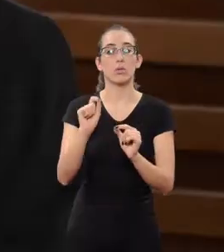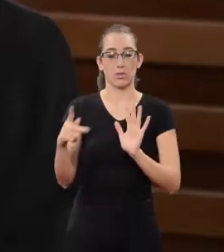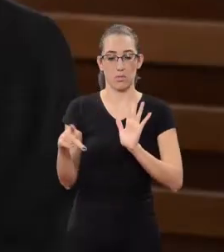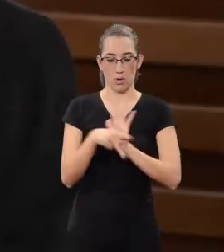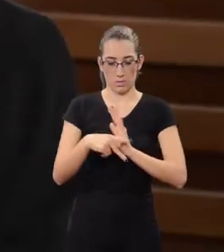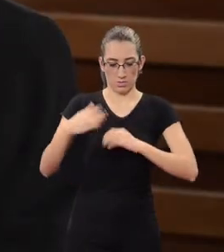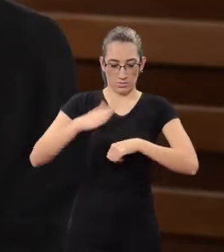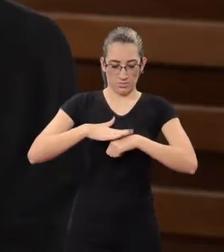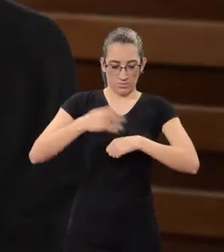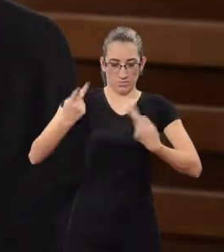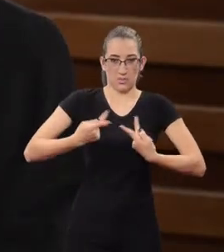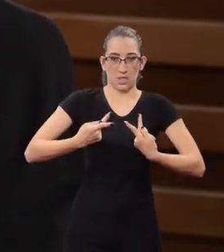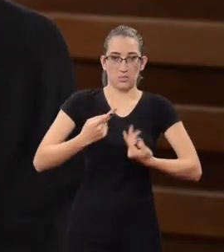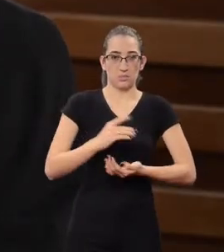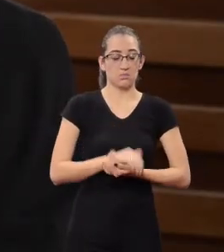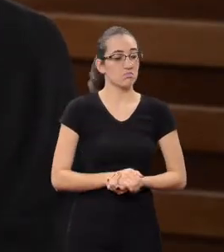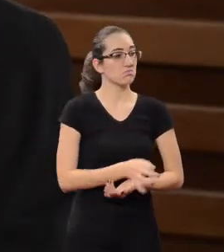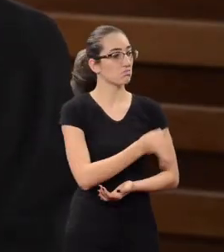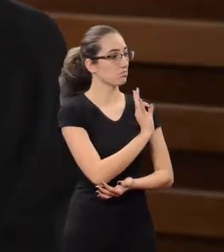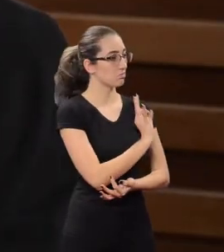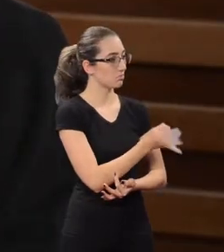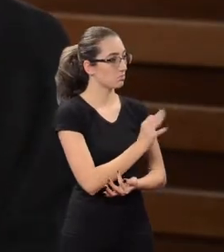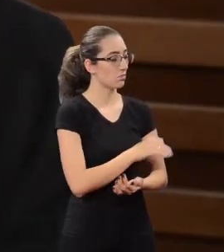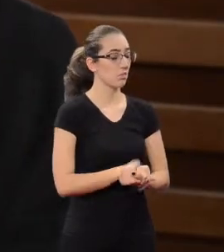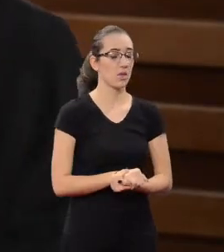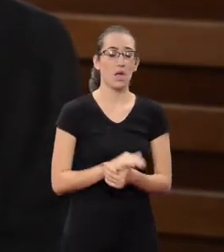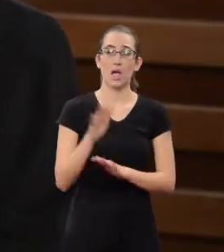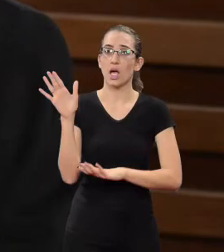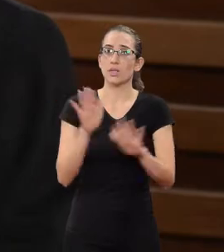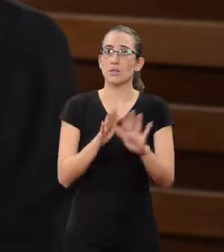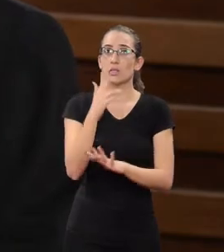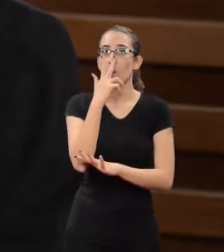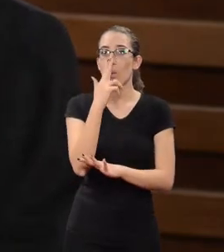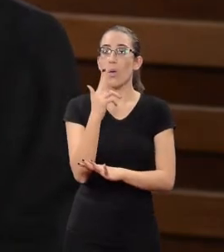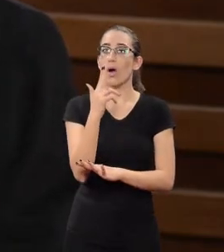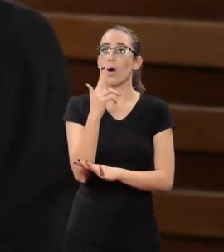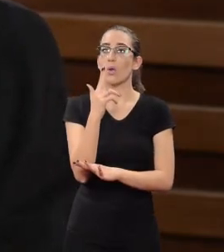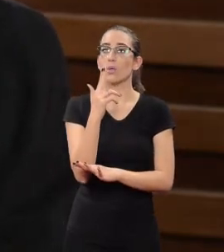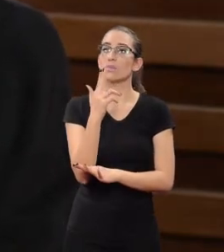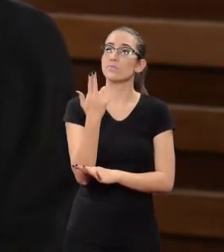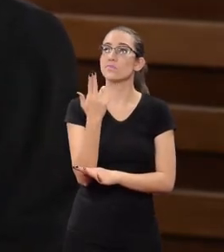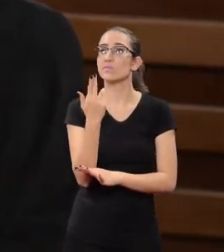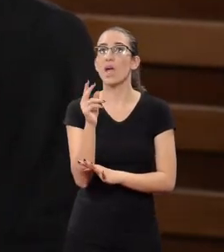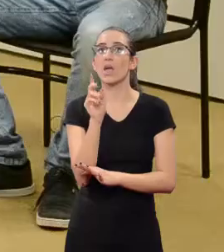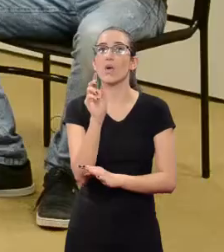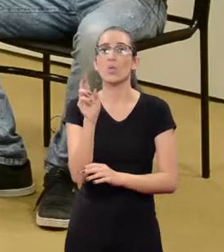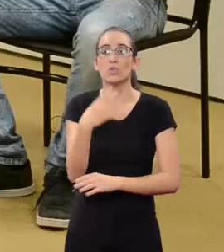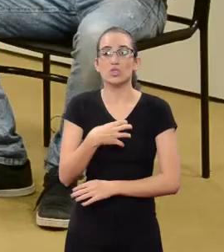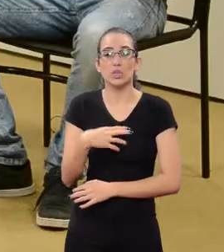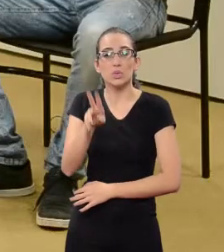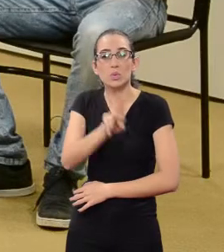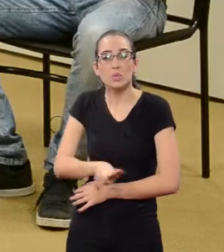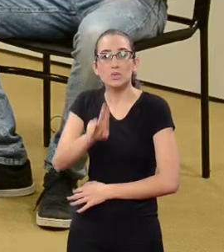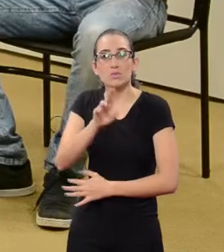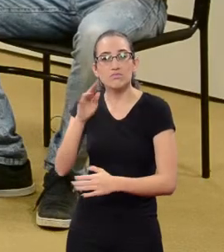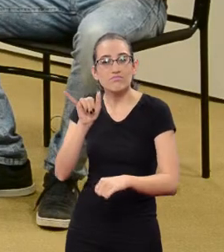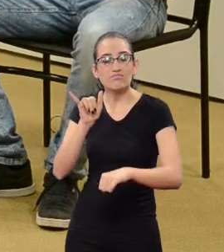Perfect. Sometimes, just saying something not really correct